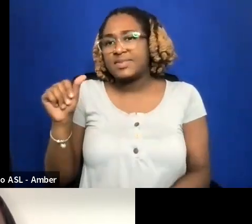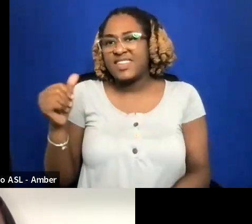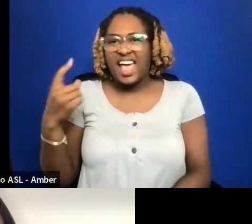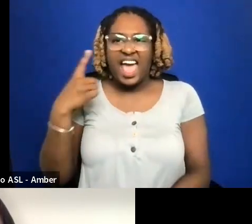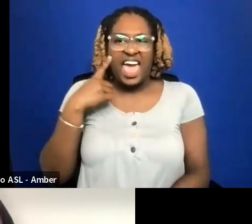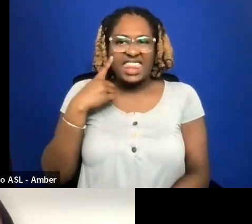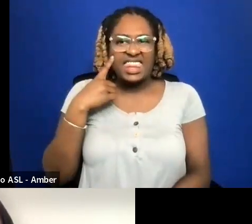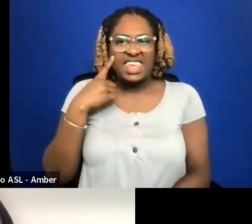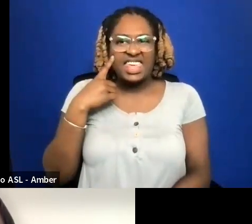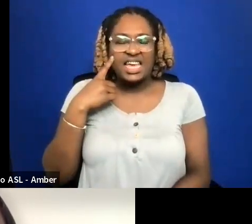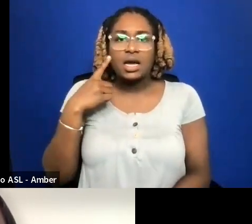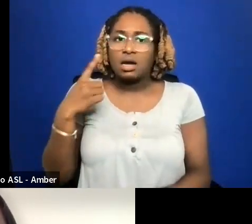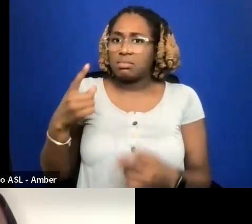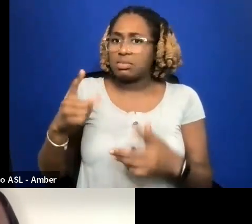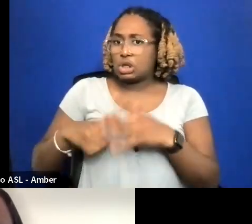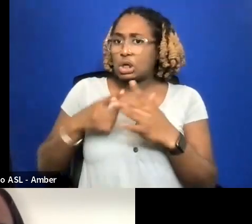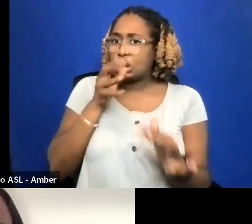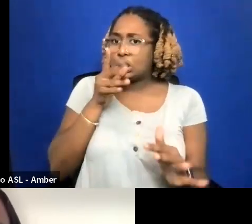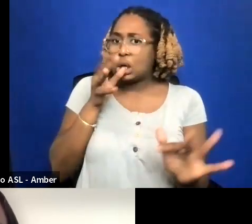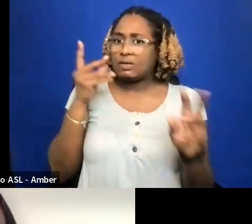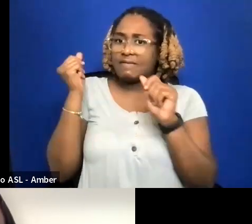WITH DISABILITIES, SHE HAD DOWN SYNDROME.